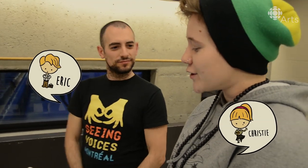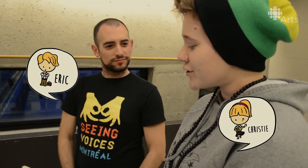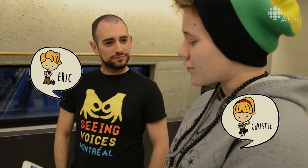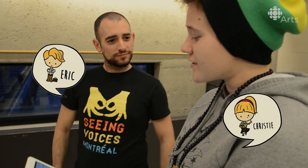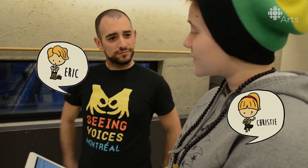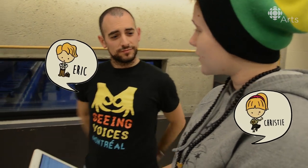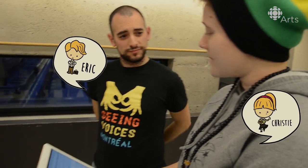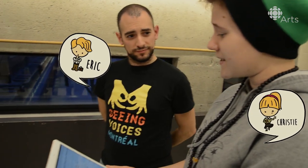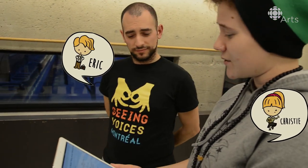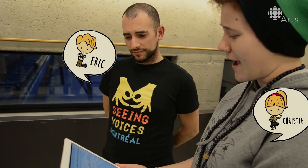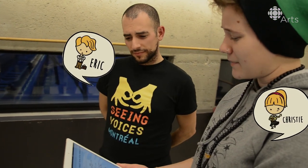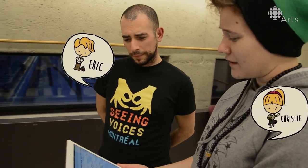Are you sure this girl makes you happy?